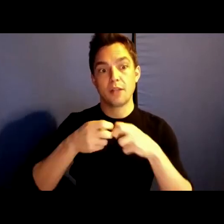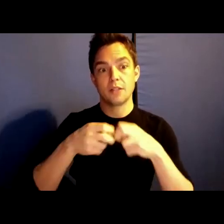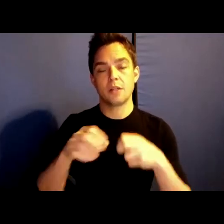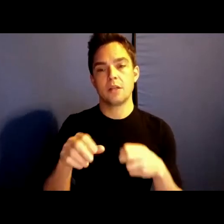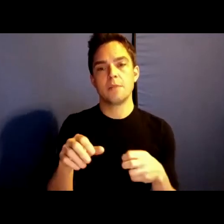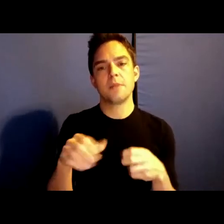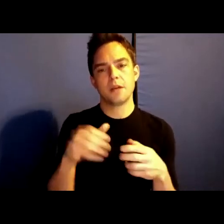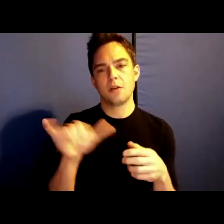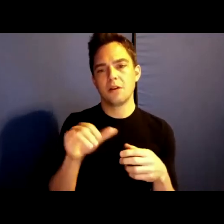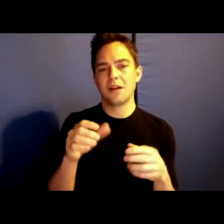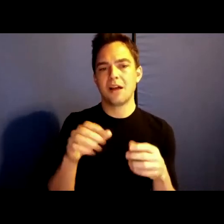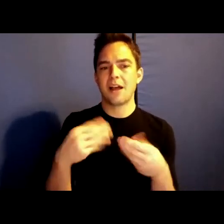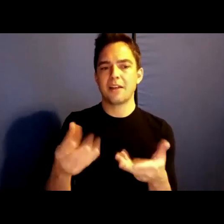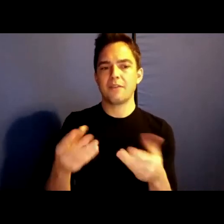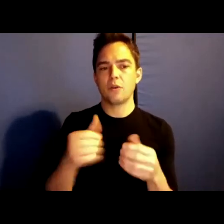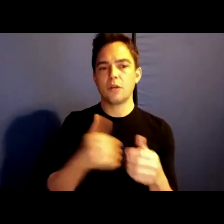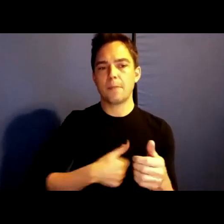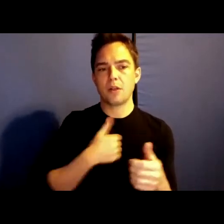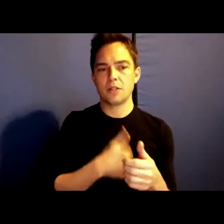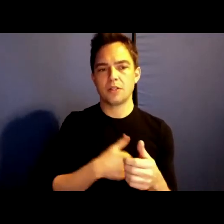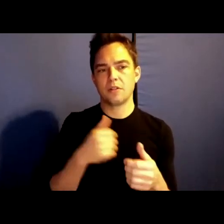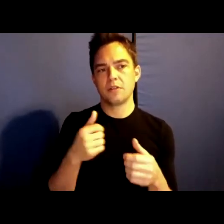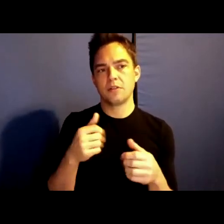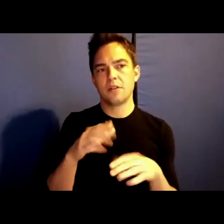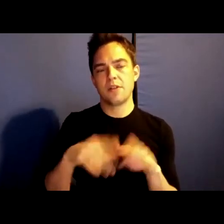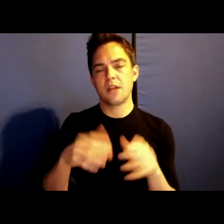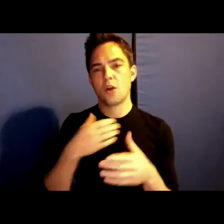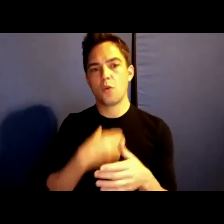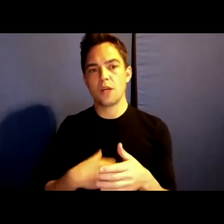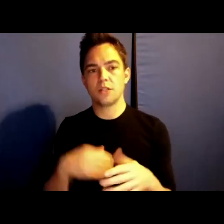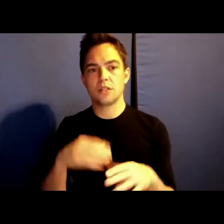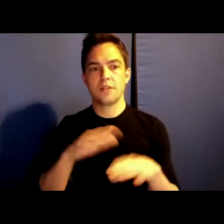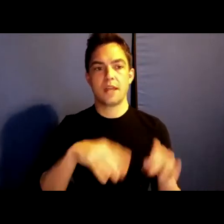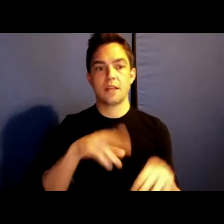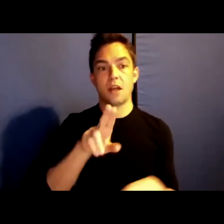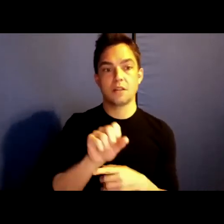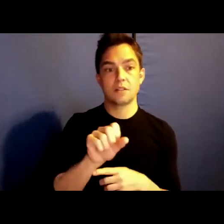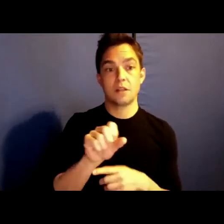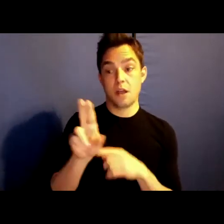us that is not yet us. An us that will teach and learn together what